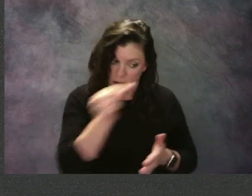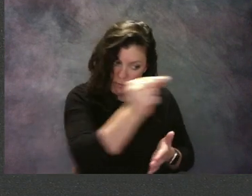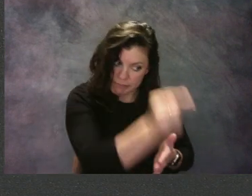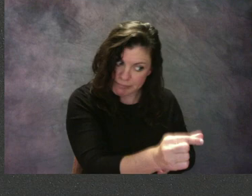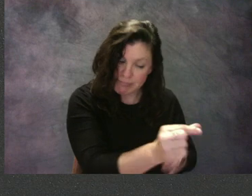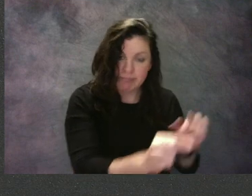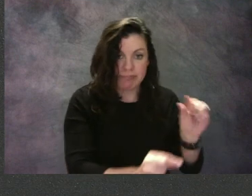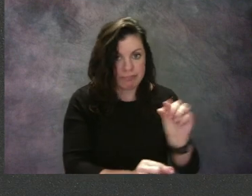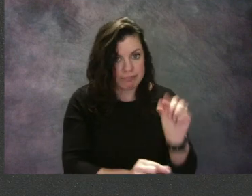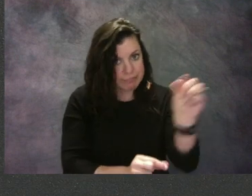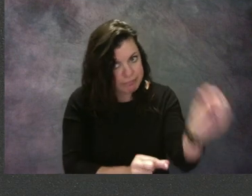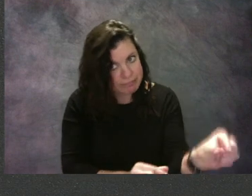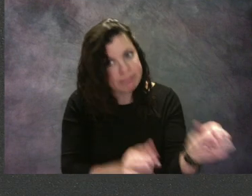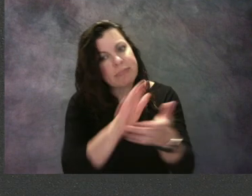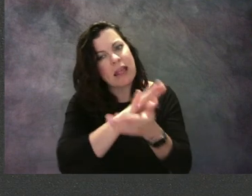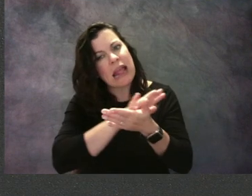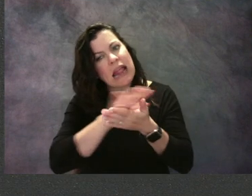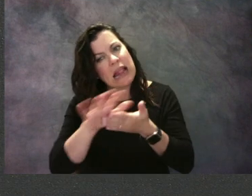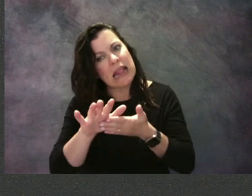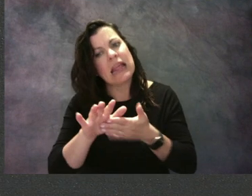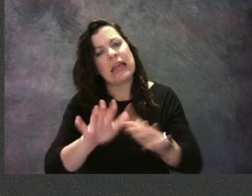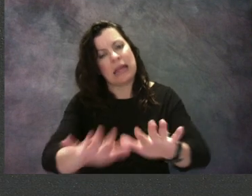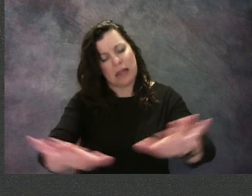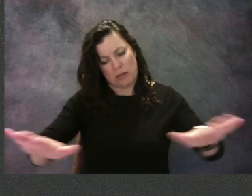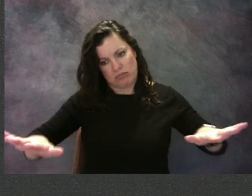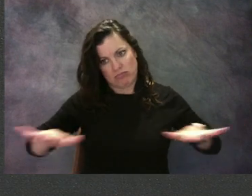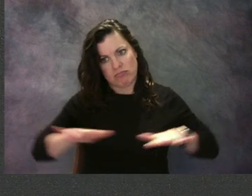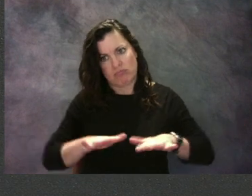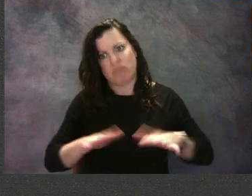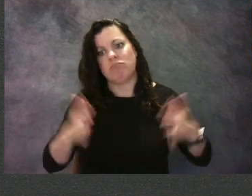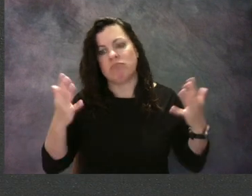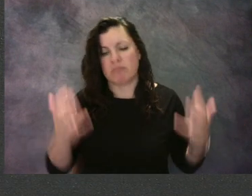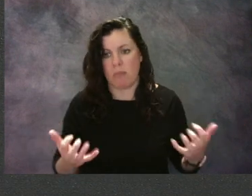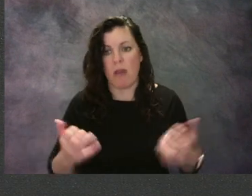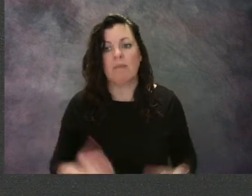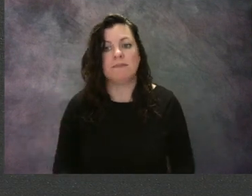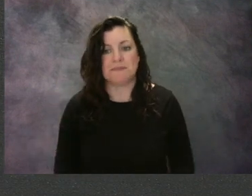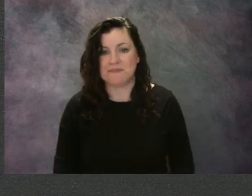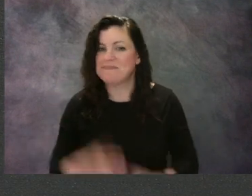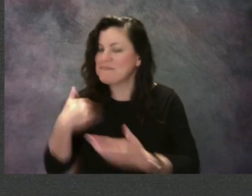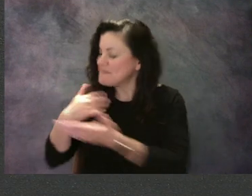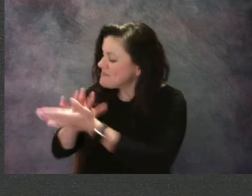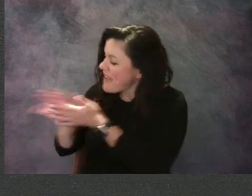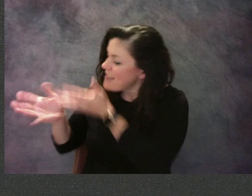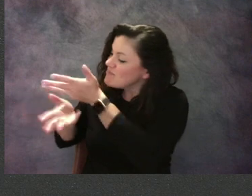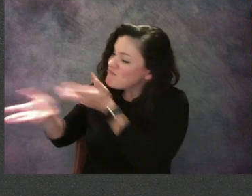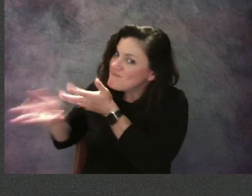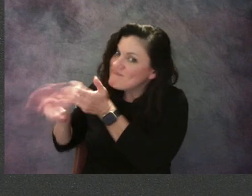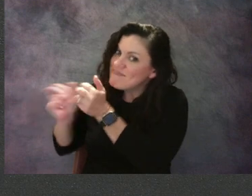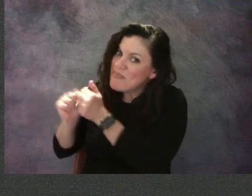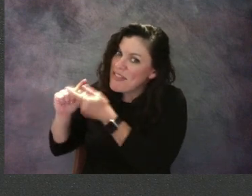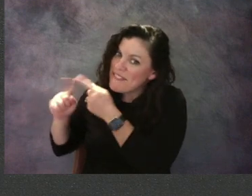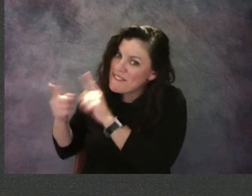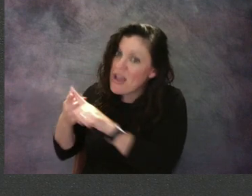and you're gonna be kind to the people or your stuffed animal that you're working with today. Think of things that you could how you would ask nicely.